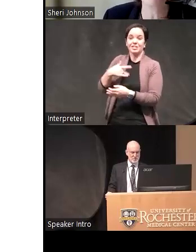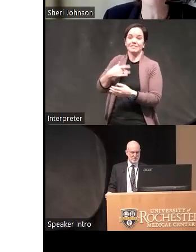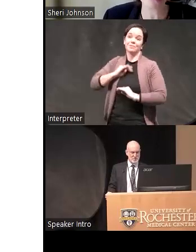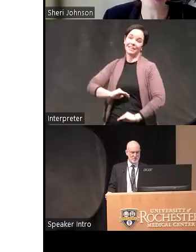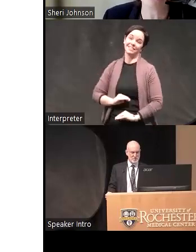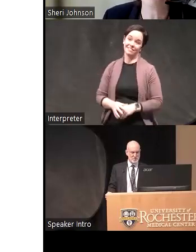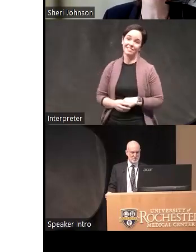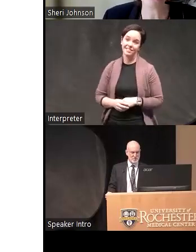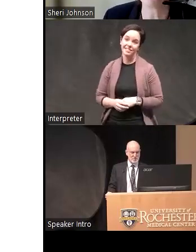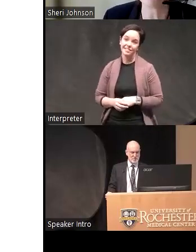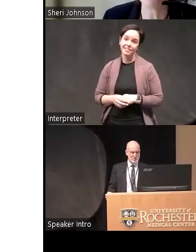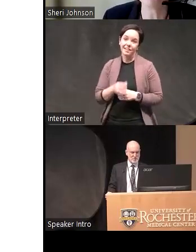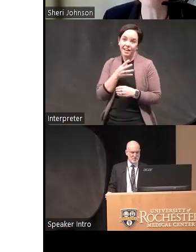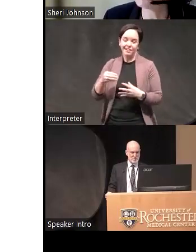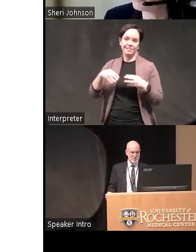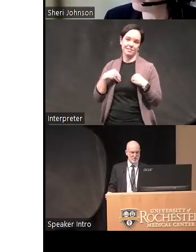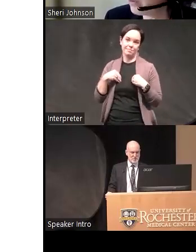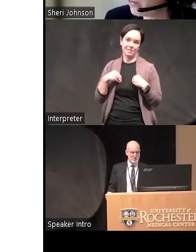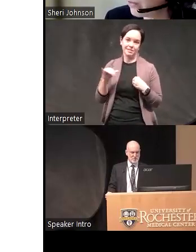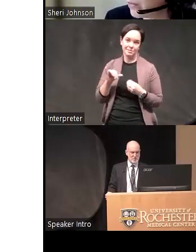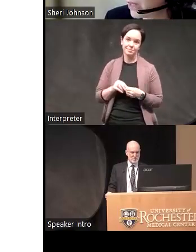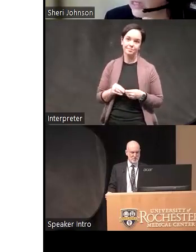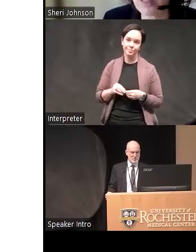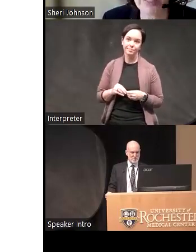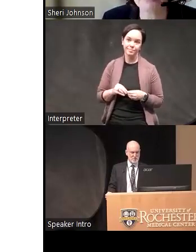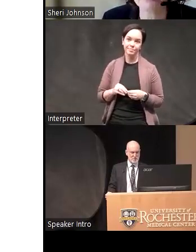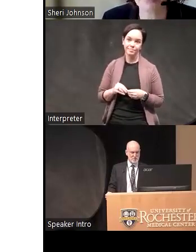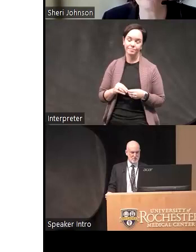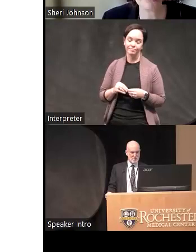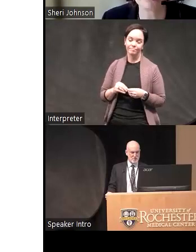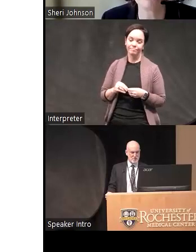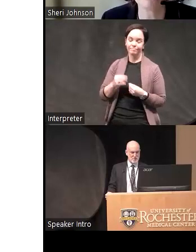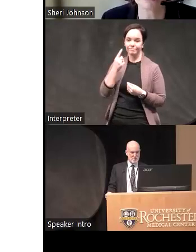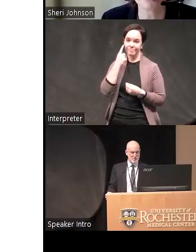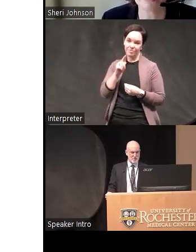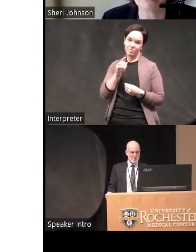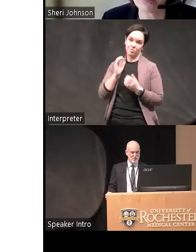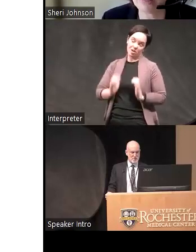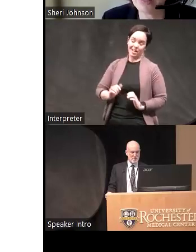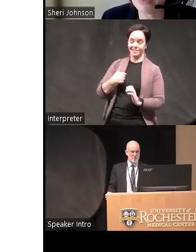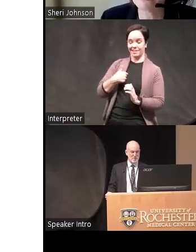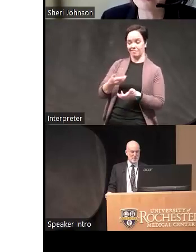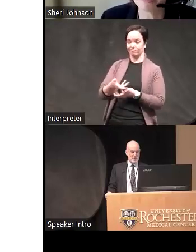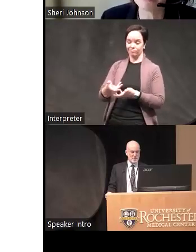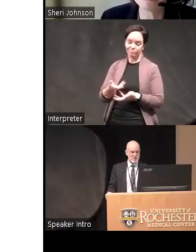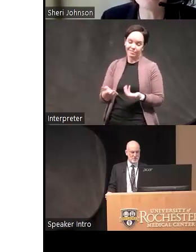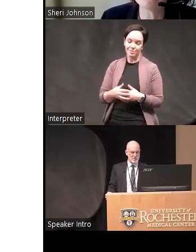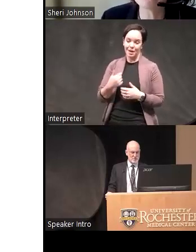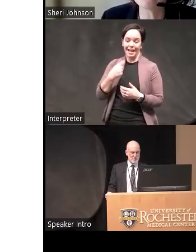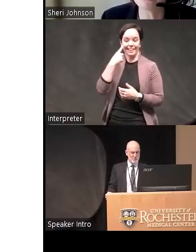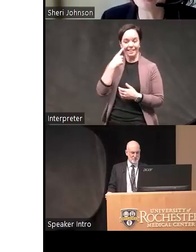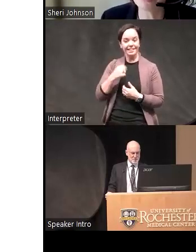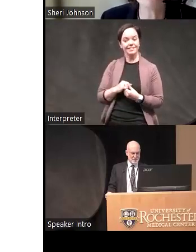um and acceptance um in the clients that I've had that conversation with so I think there's I think